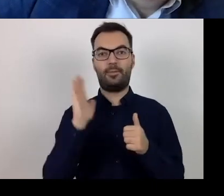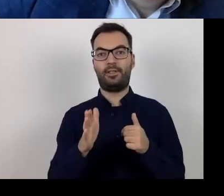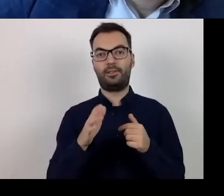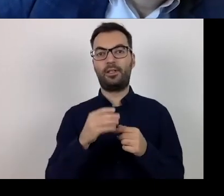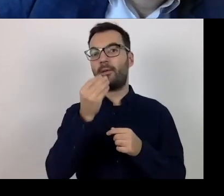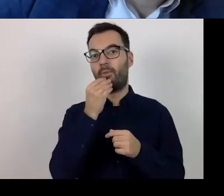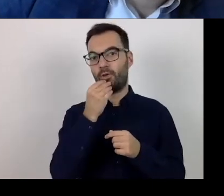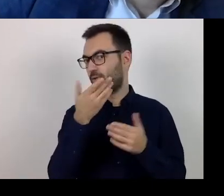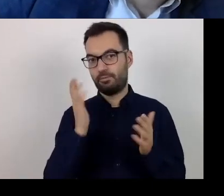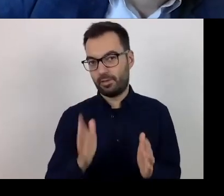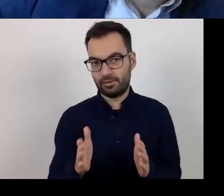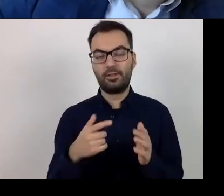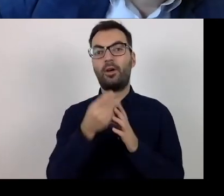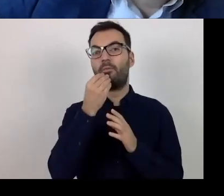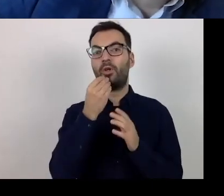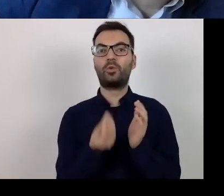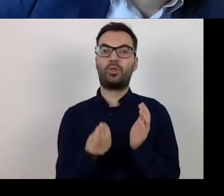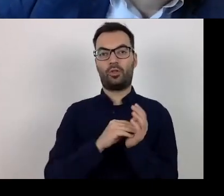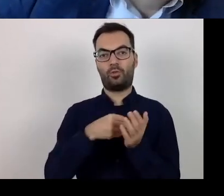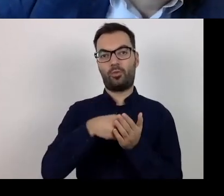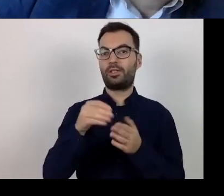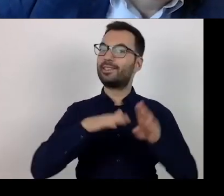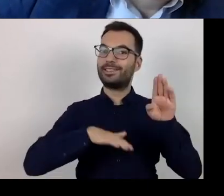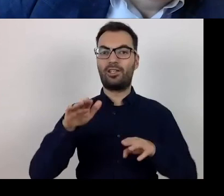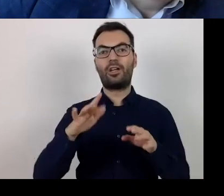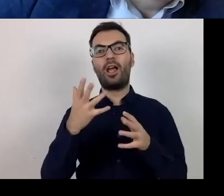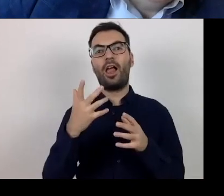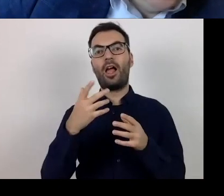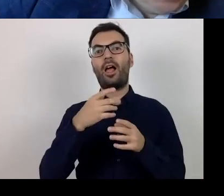as they are additionally paid for depending on from the number meals provided.